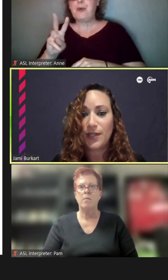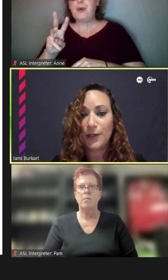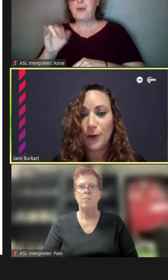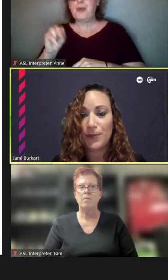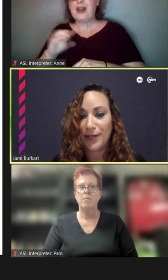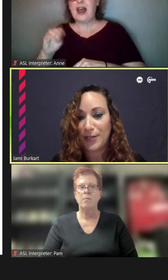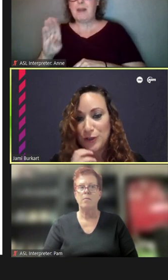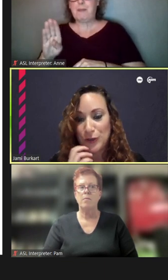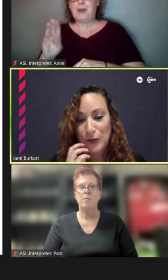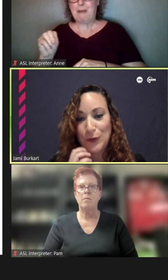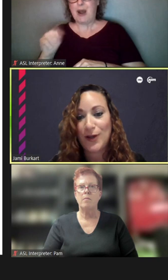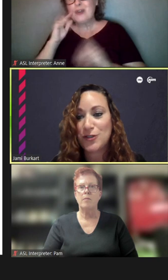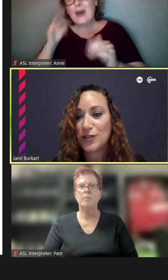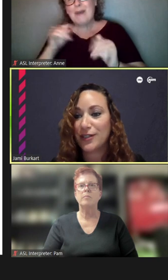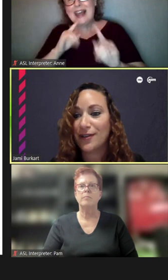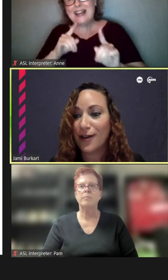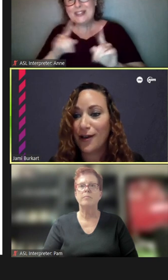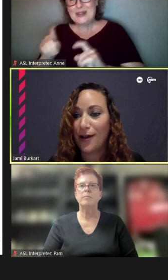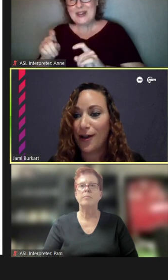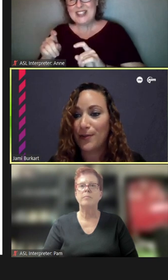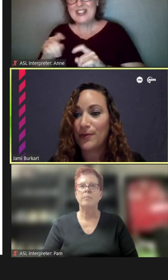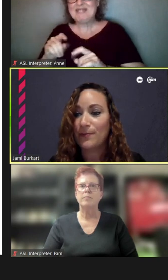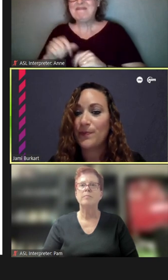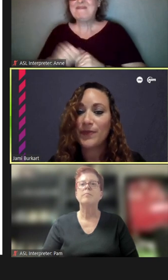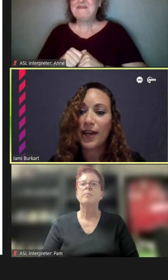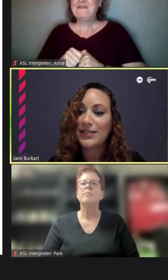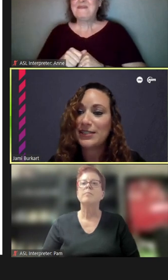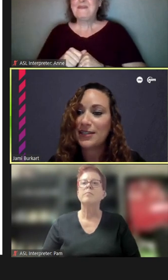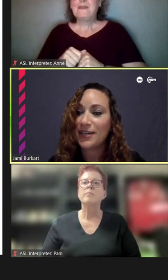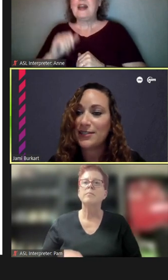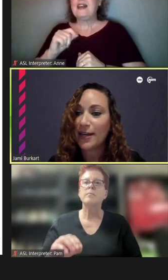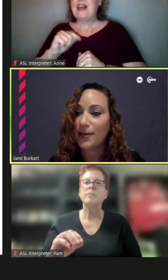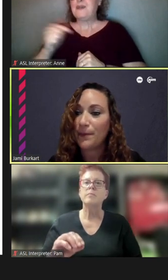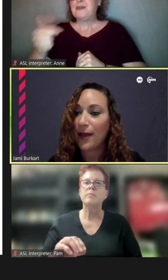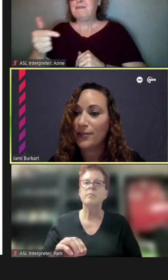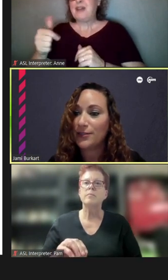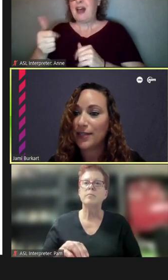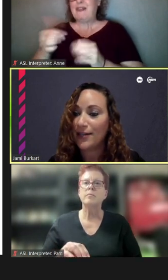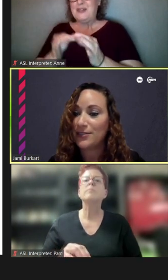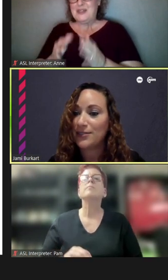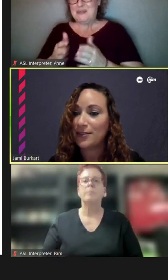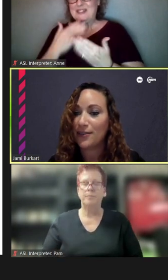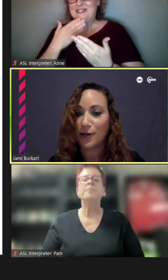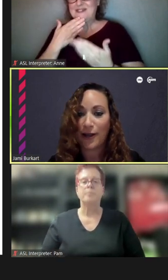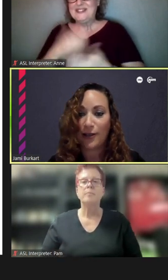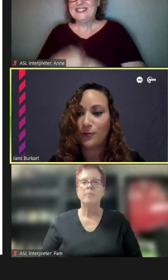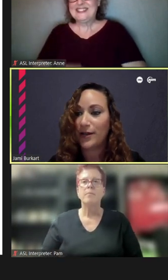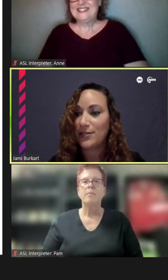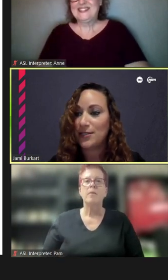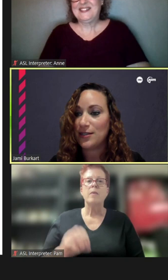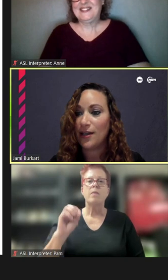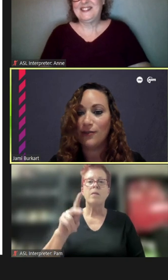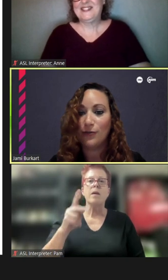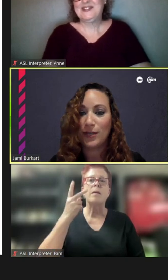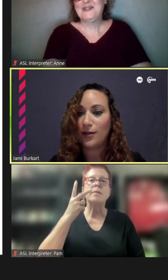I hope that answered your question. I see that Dan Pellant has their hand raised. If we